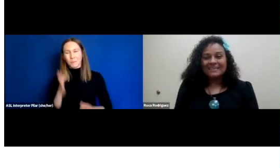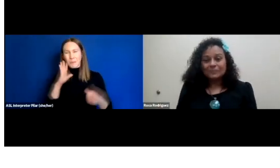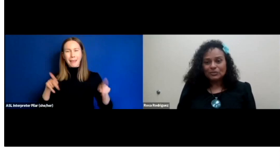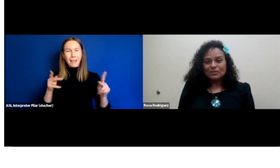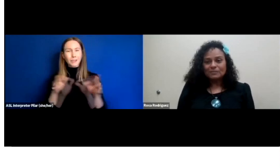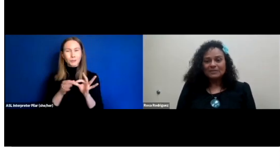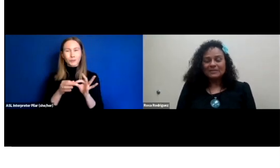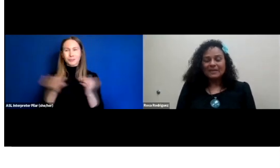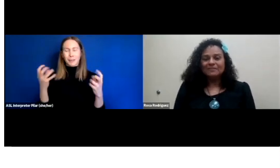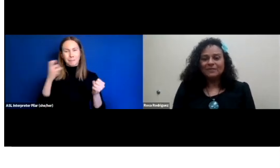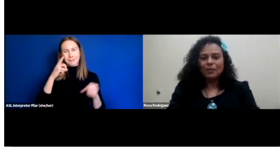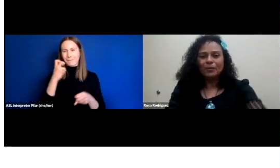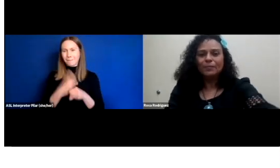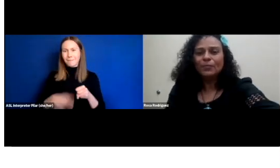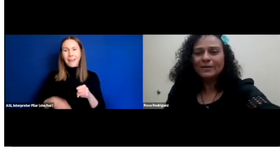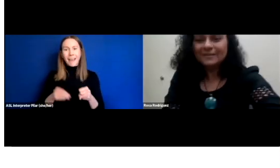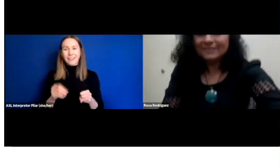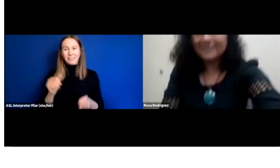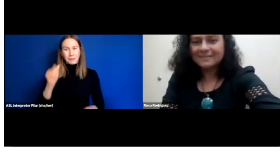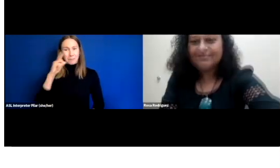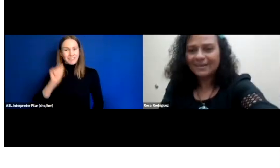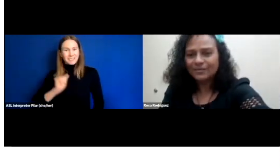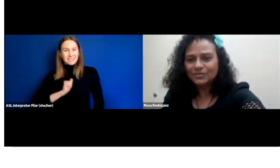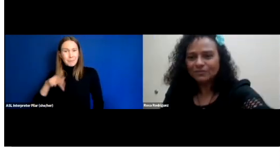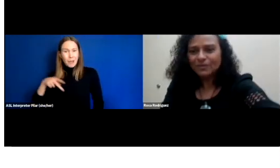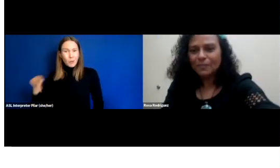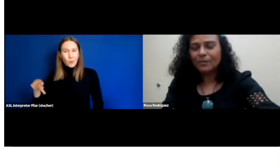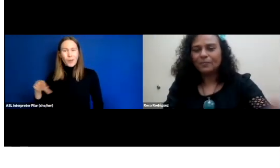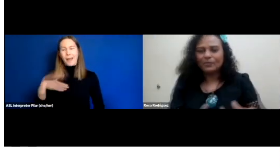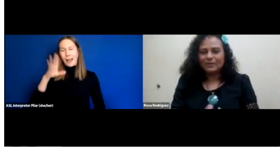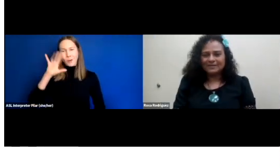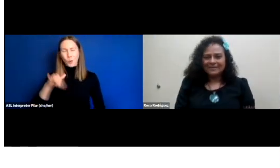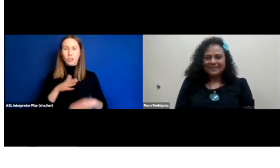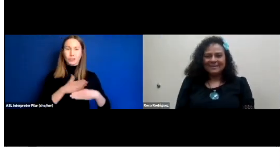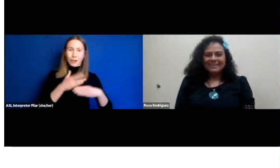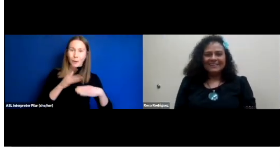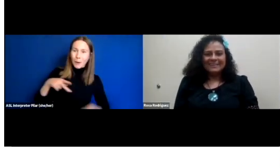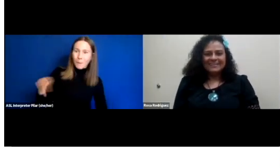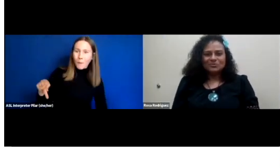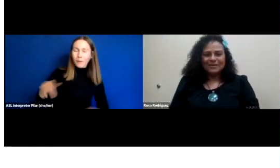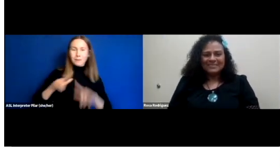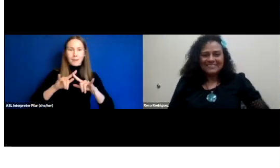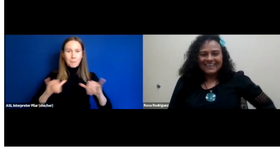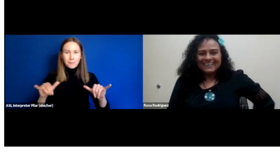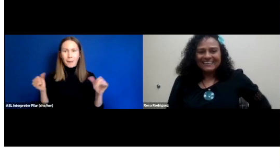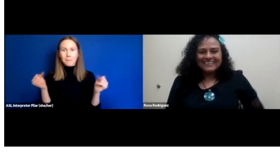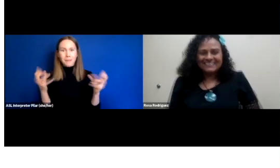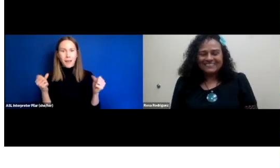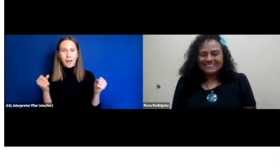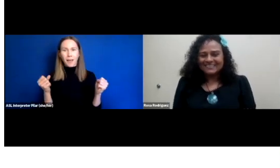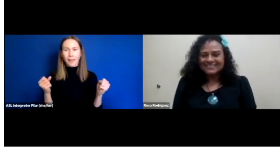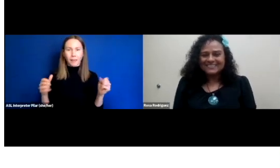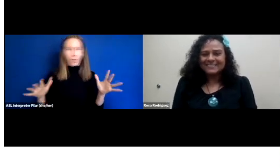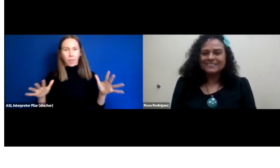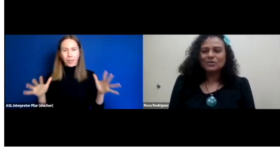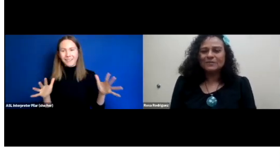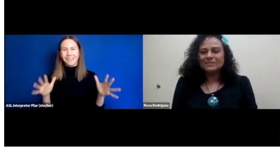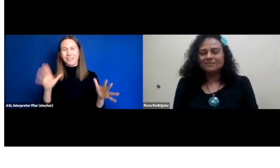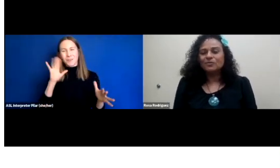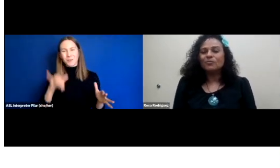Okay. Especially because I have the PowerPoint and I know sharing a PowerPoint and trying to sign and changing slides is going to be difficult.